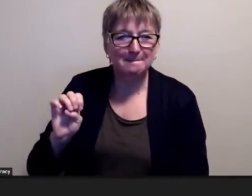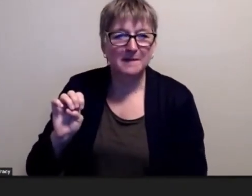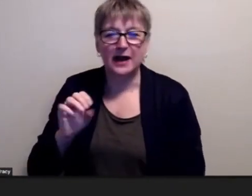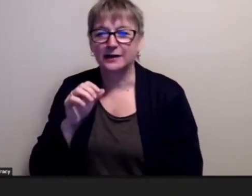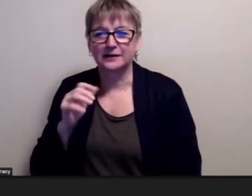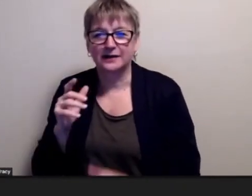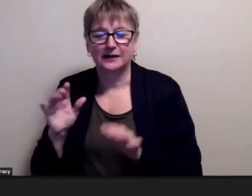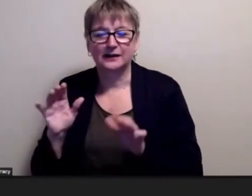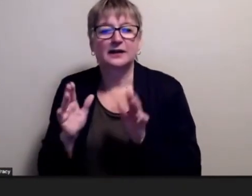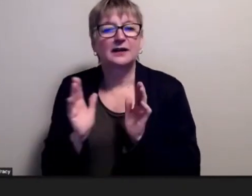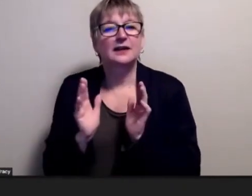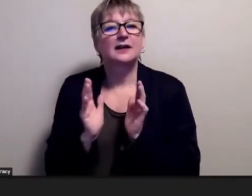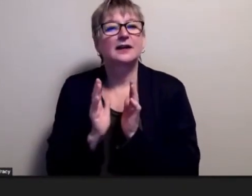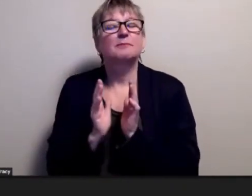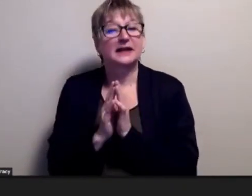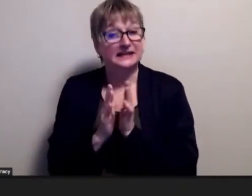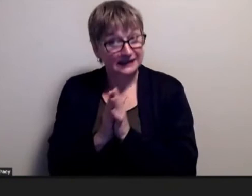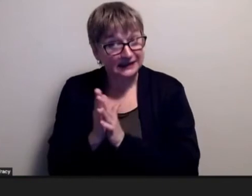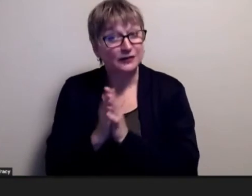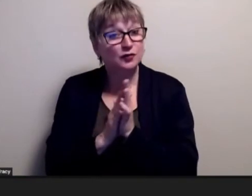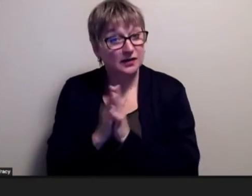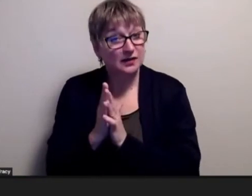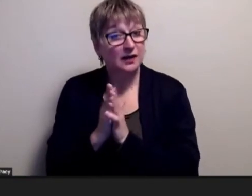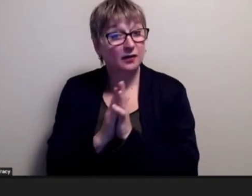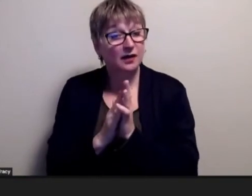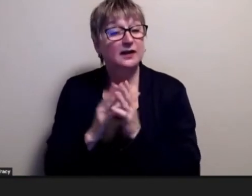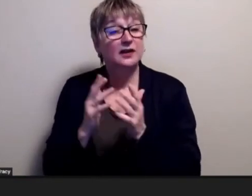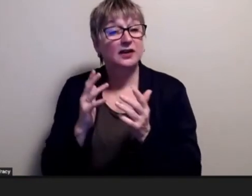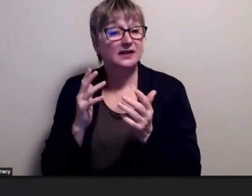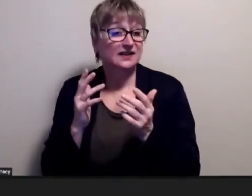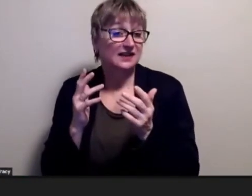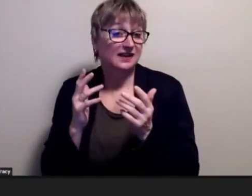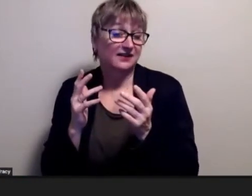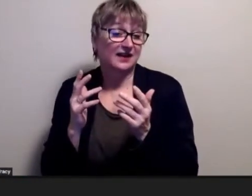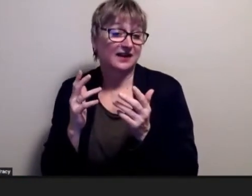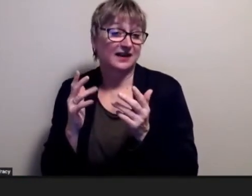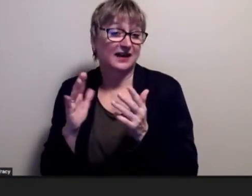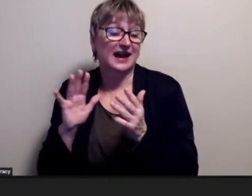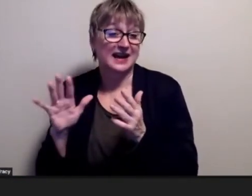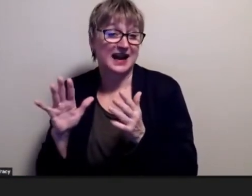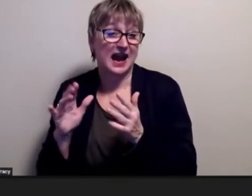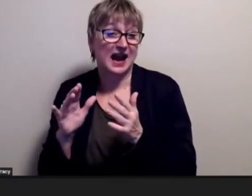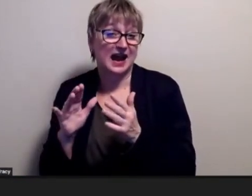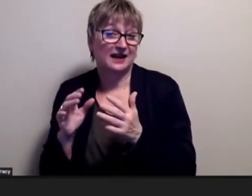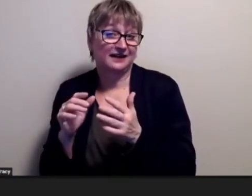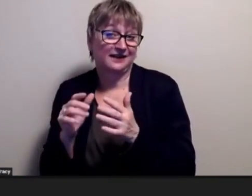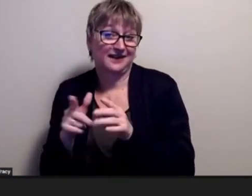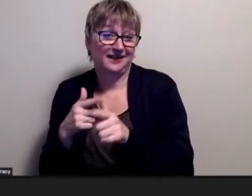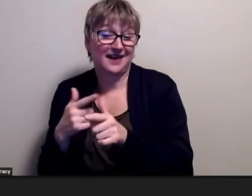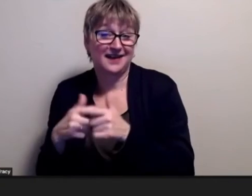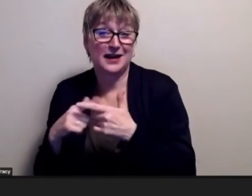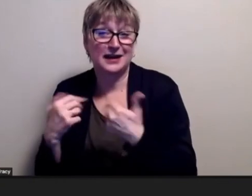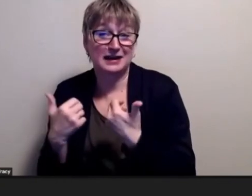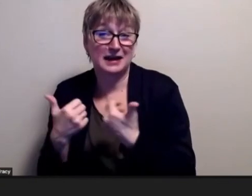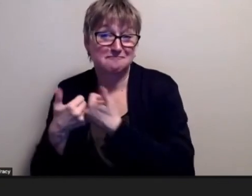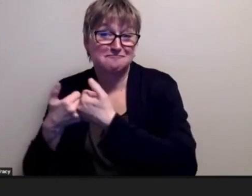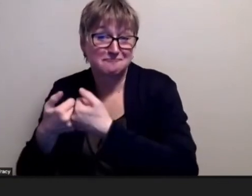but it's interesting because he's not romantically involved with someone else who has baby these are